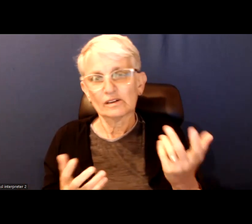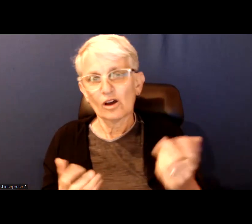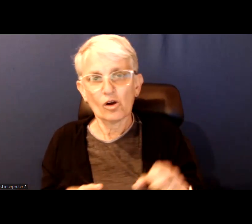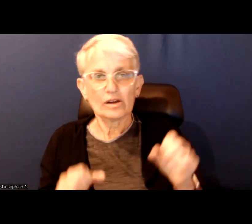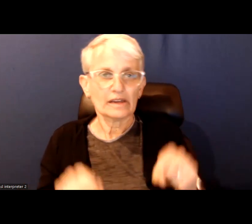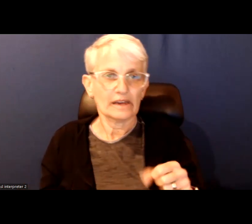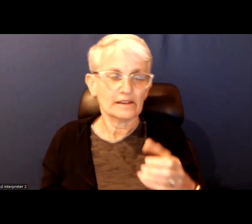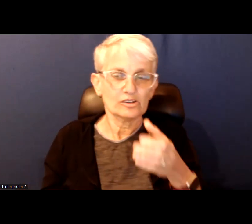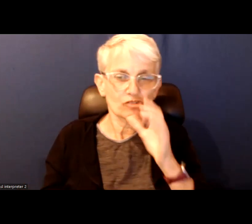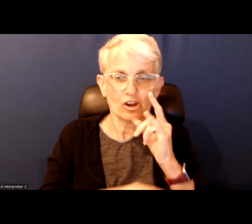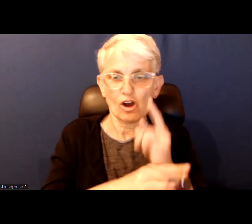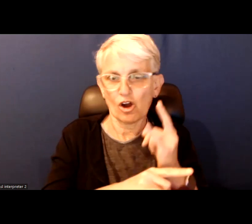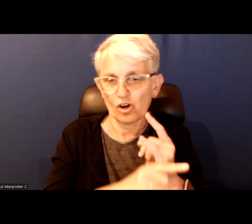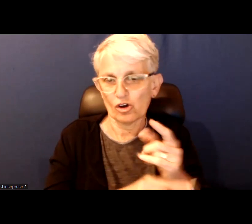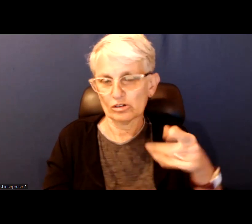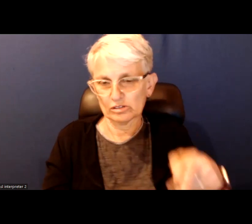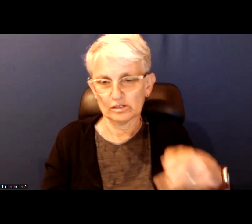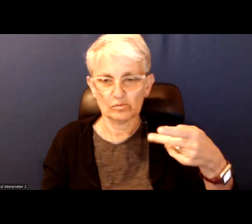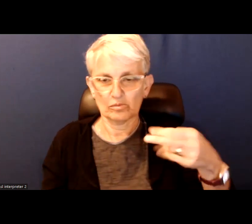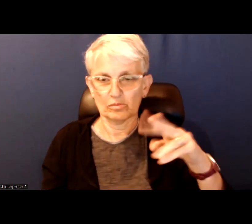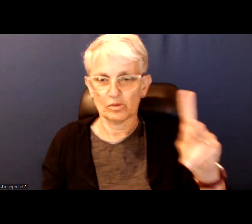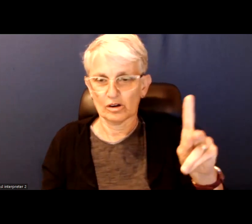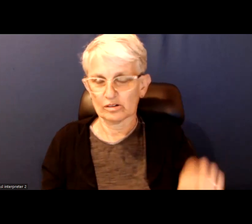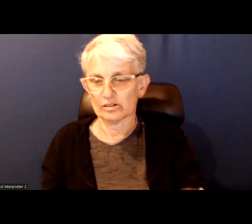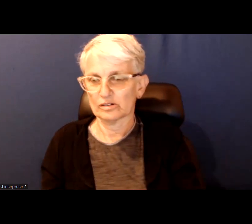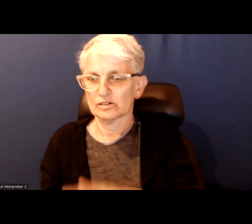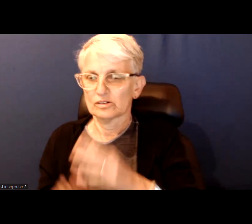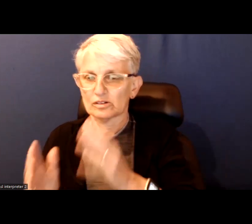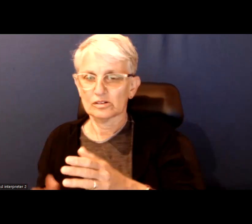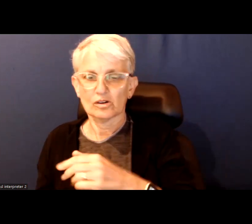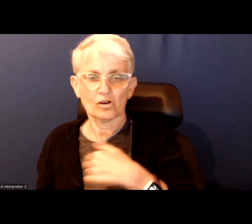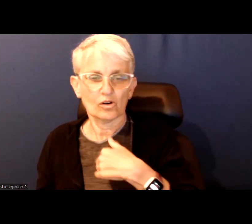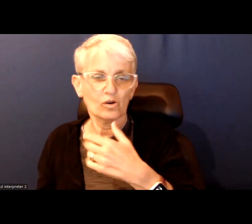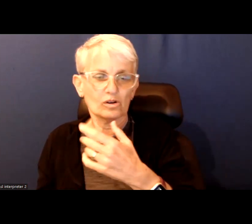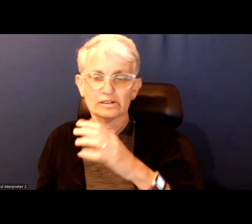Or for the city to enact its café tier approval process.